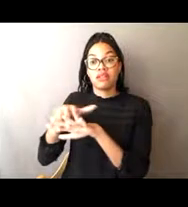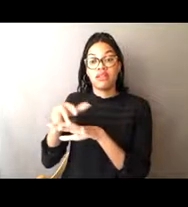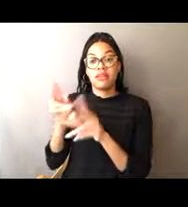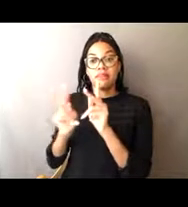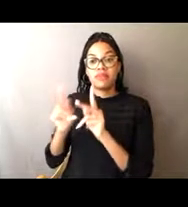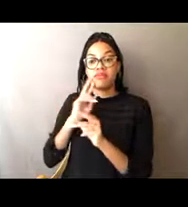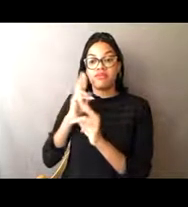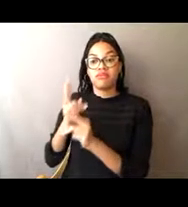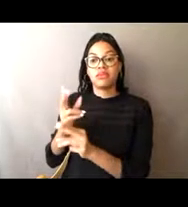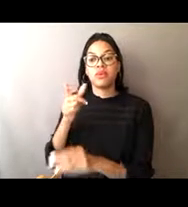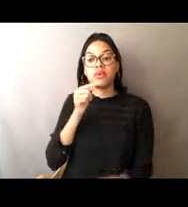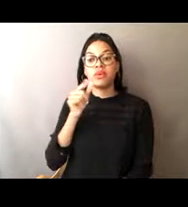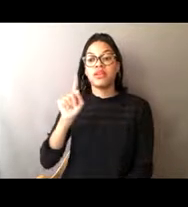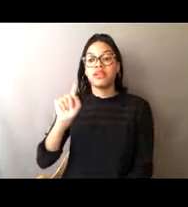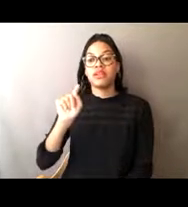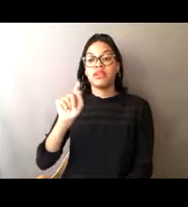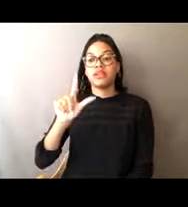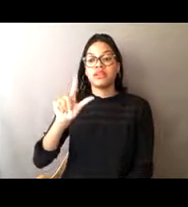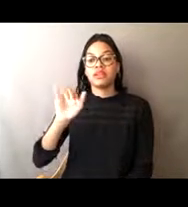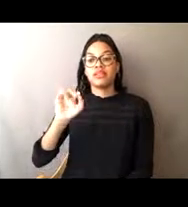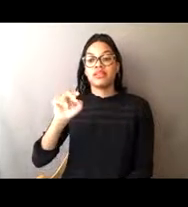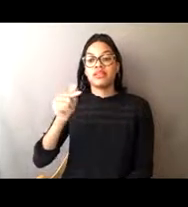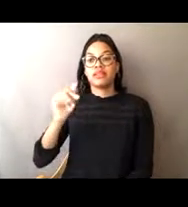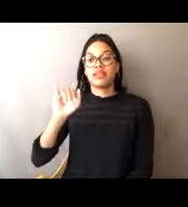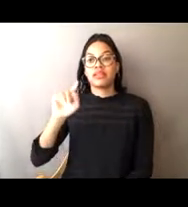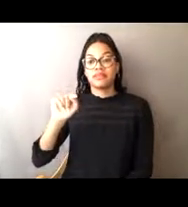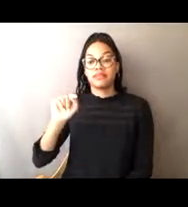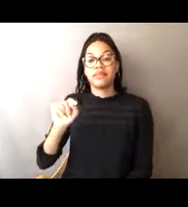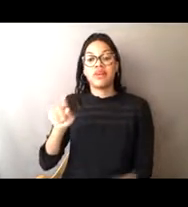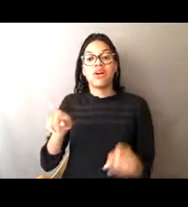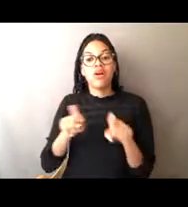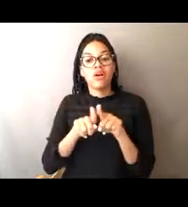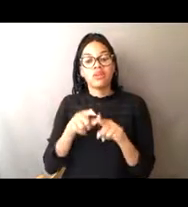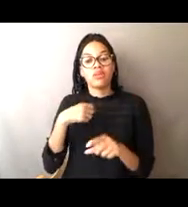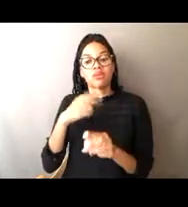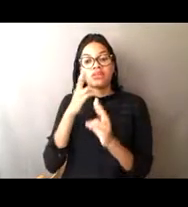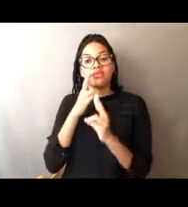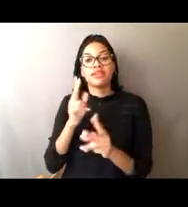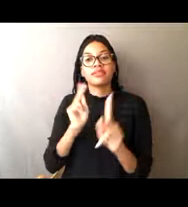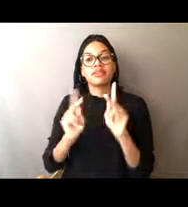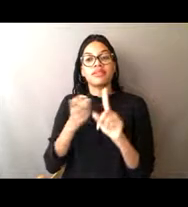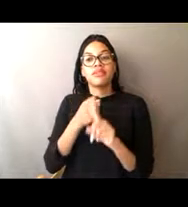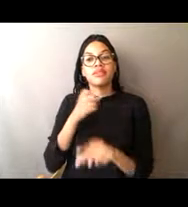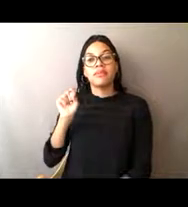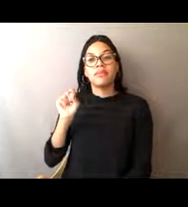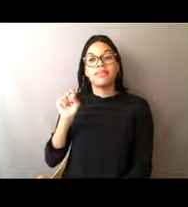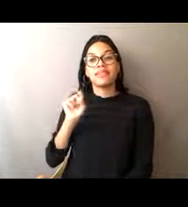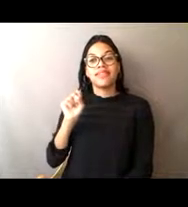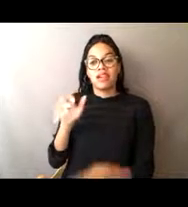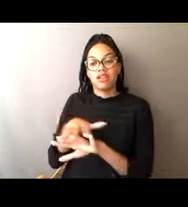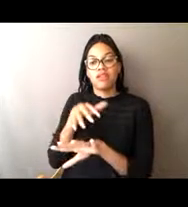from the traditional lands of the first people of Seattle, the Duwamish people past and present. We'd also like to thank Crystal and Becky